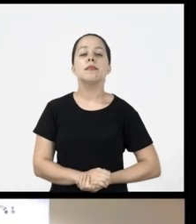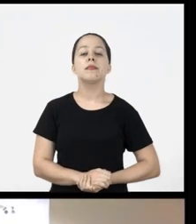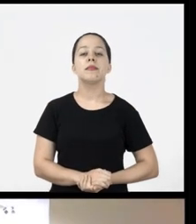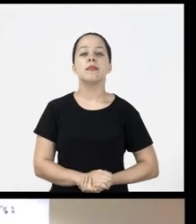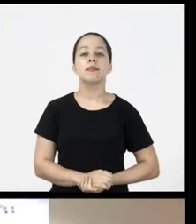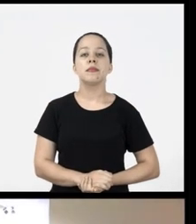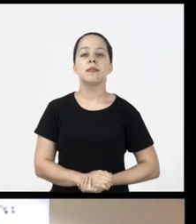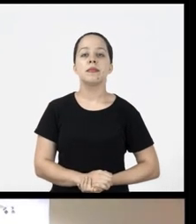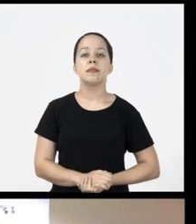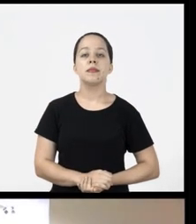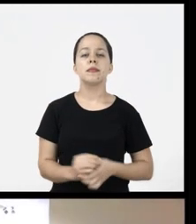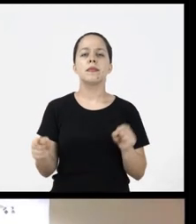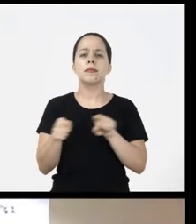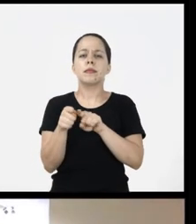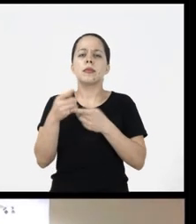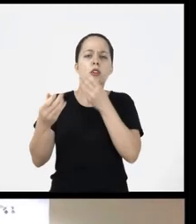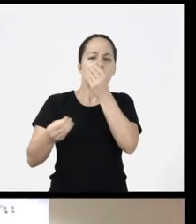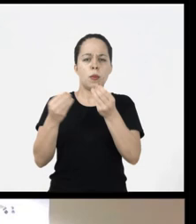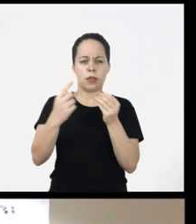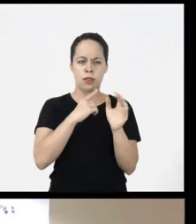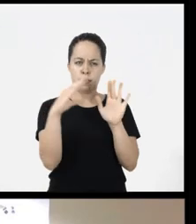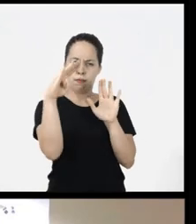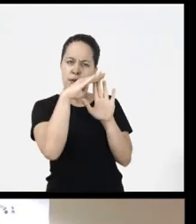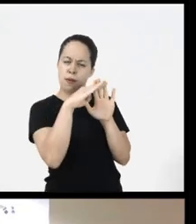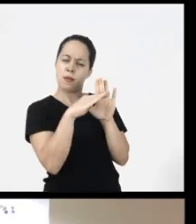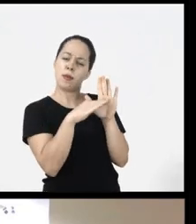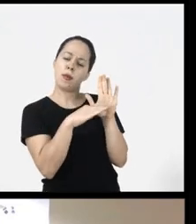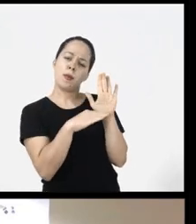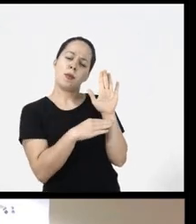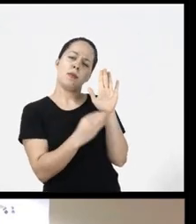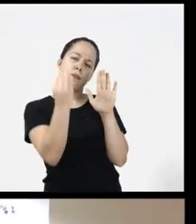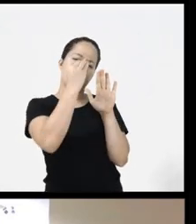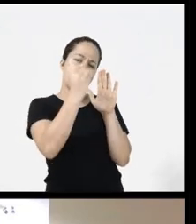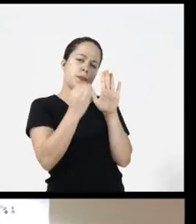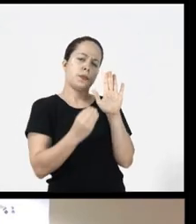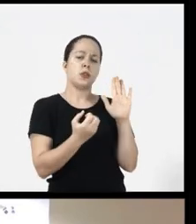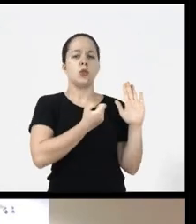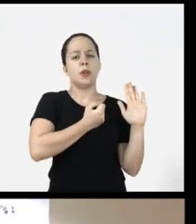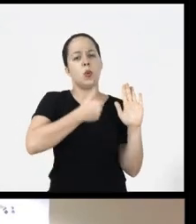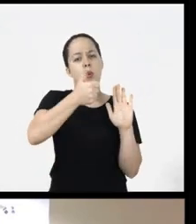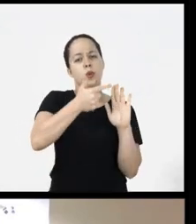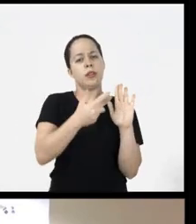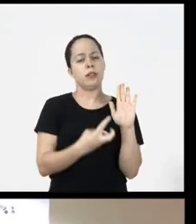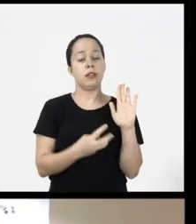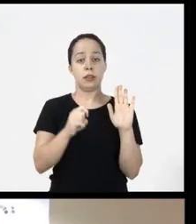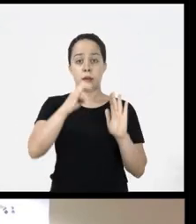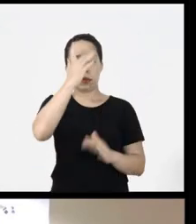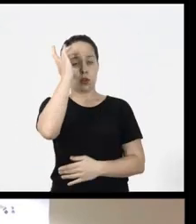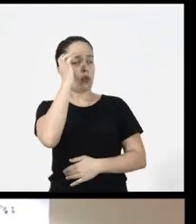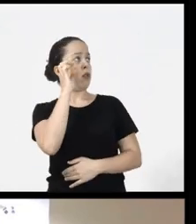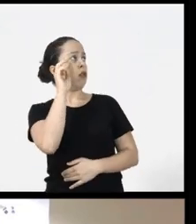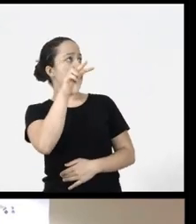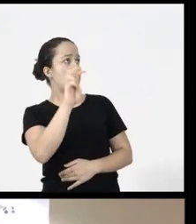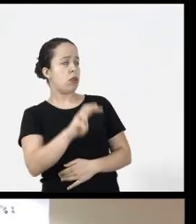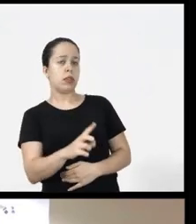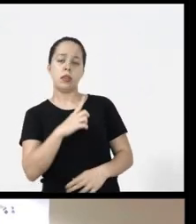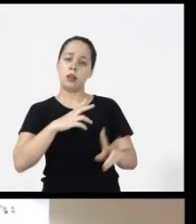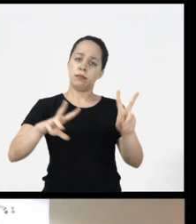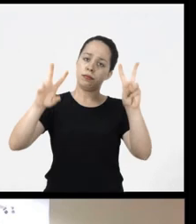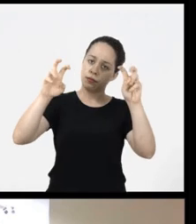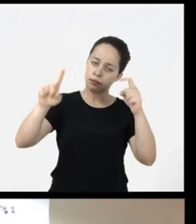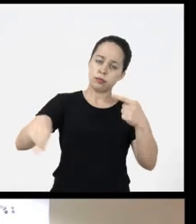and the tab order is also very important, of course, for those who see, we know that